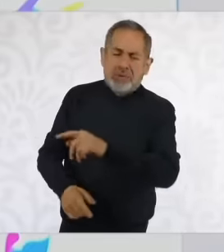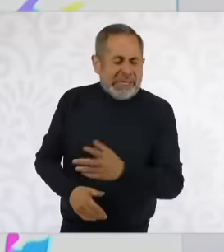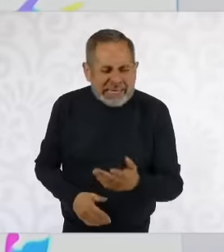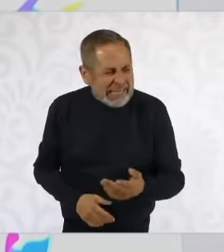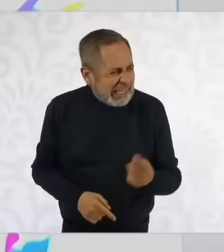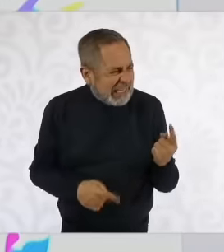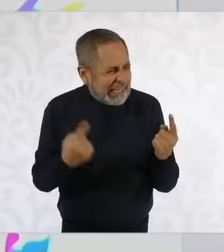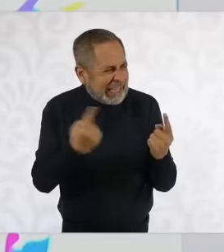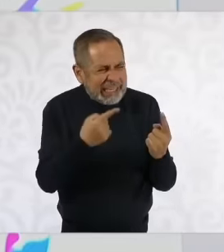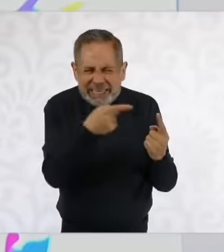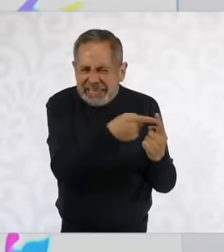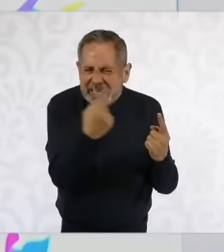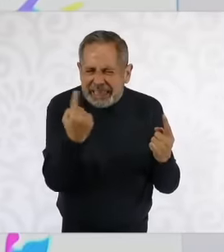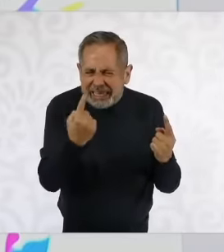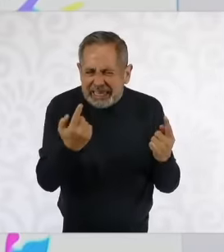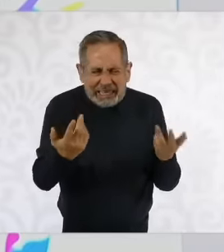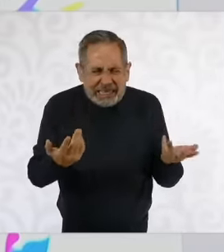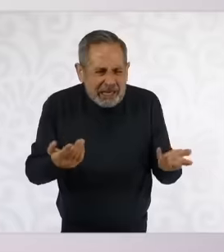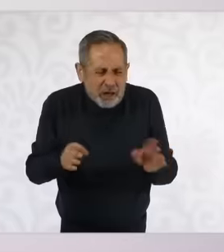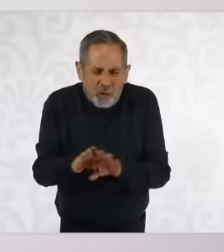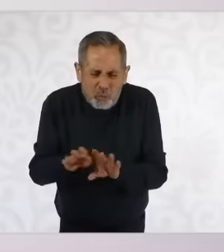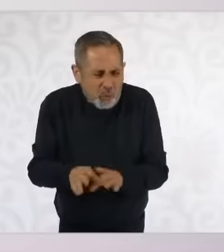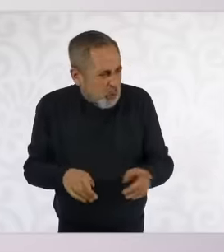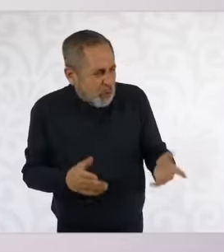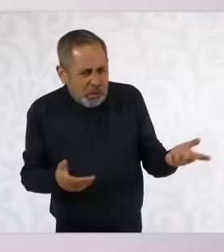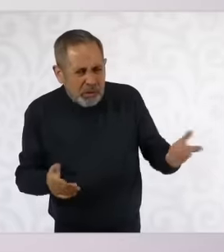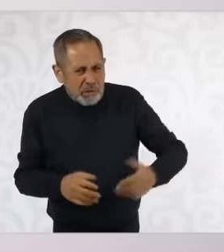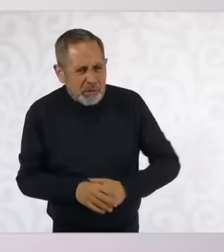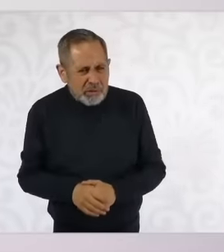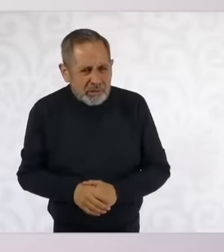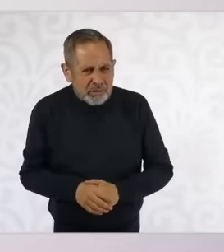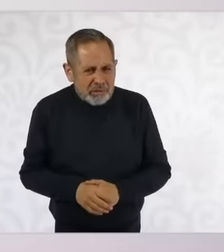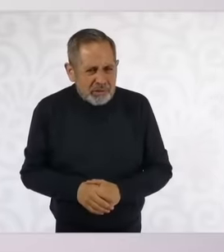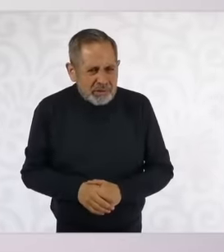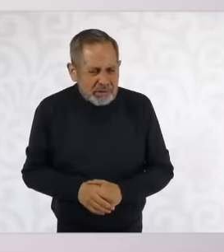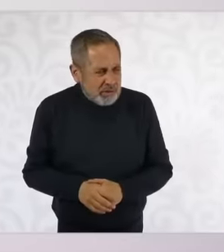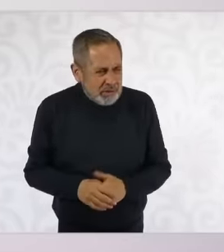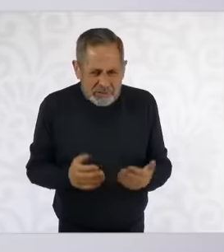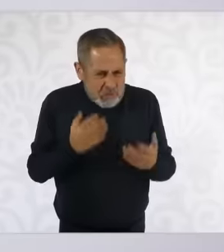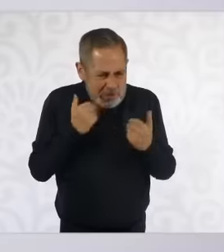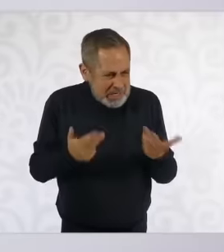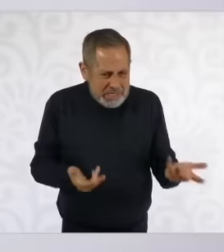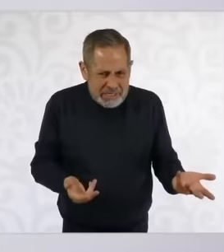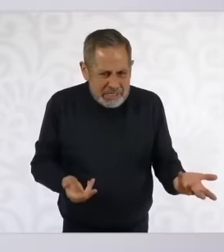like